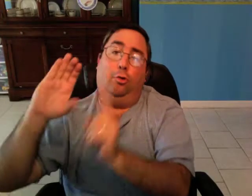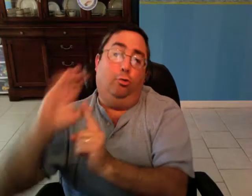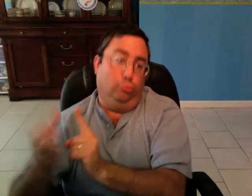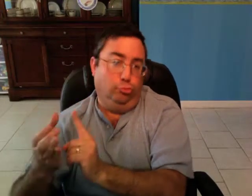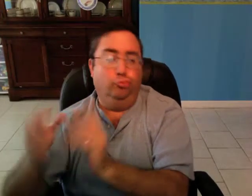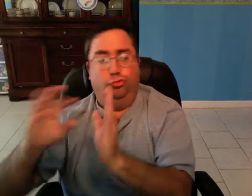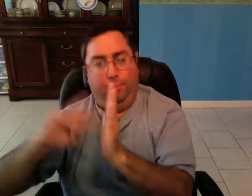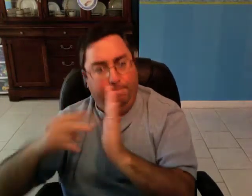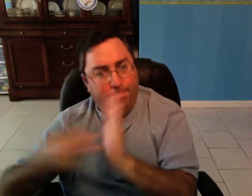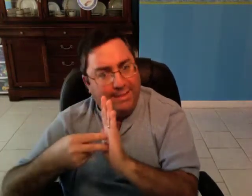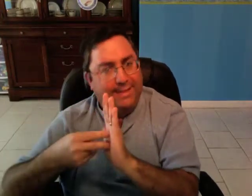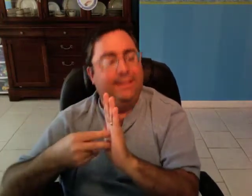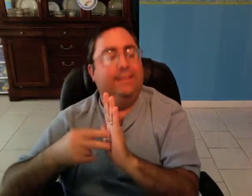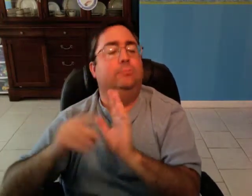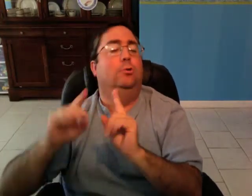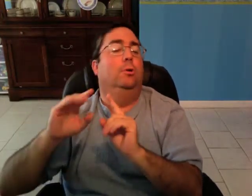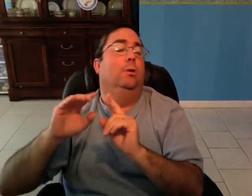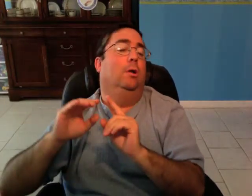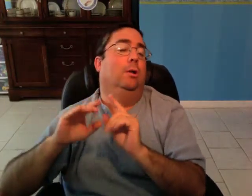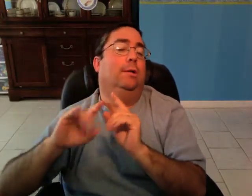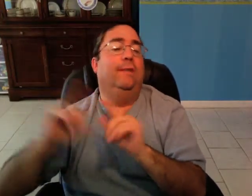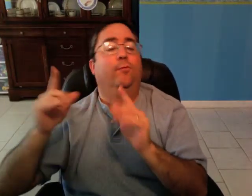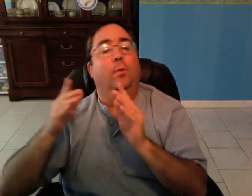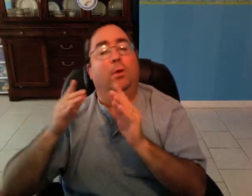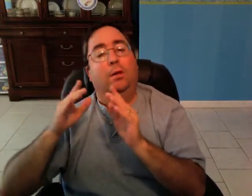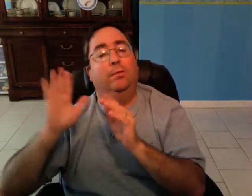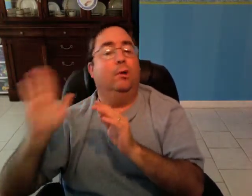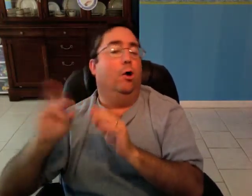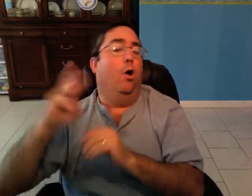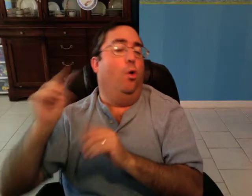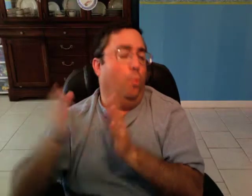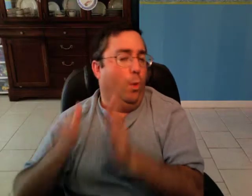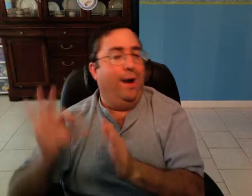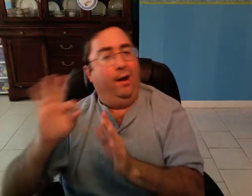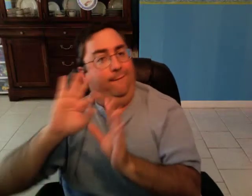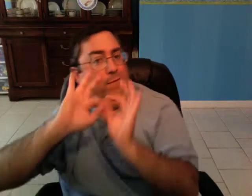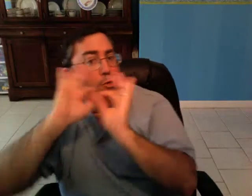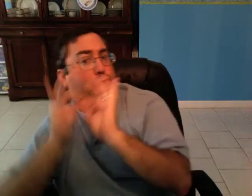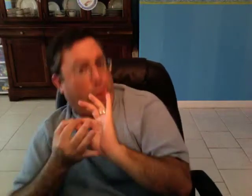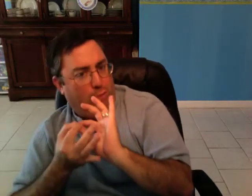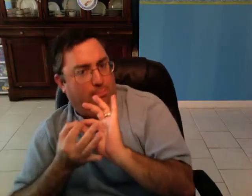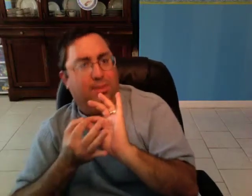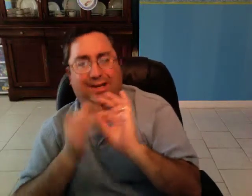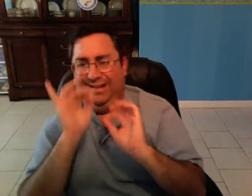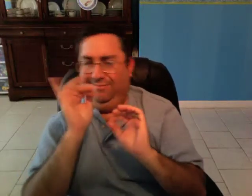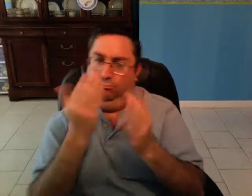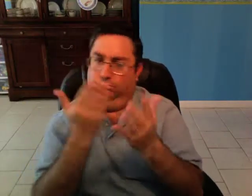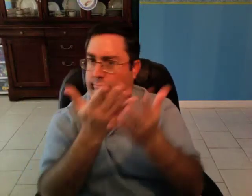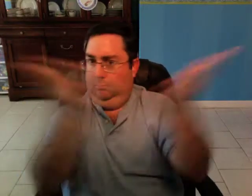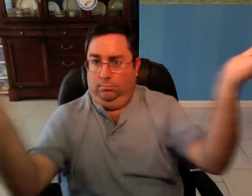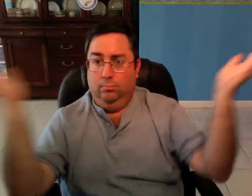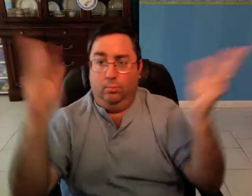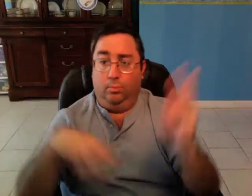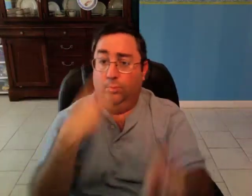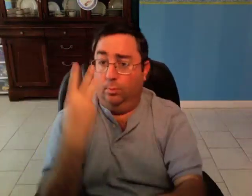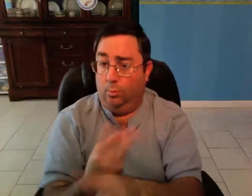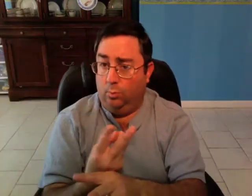cultural meanings, their own ways of interpreting the world.